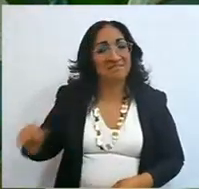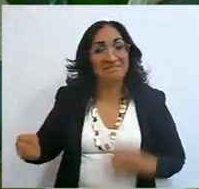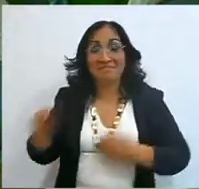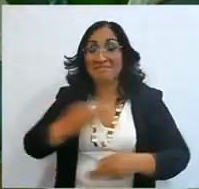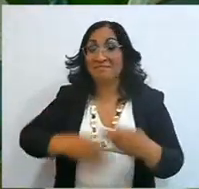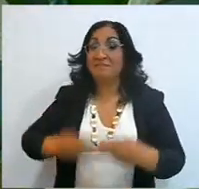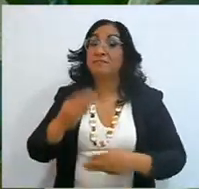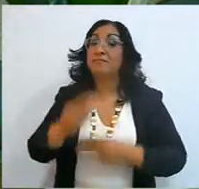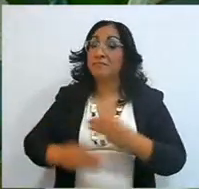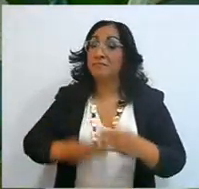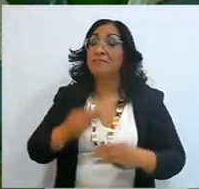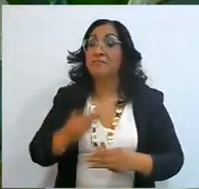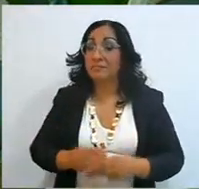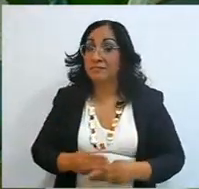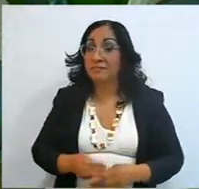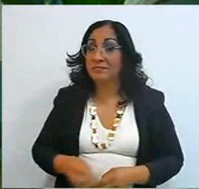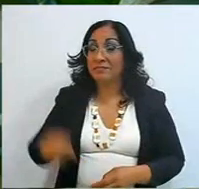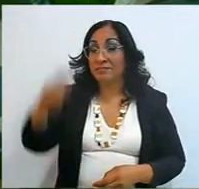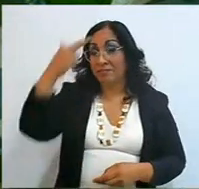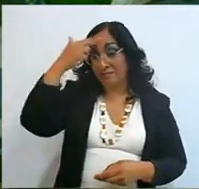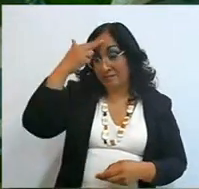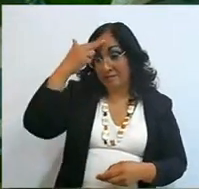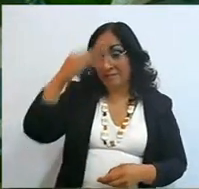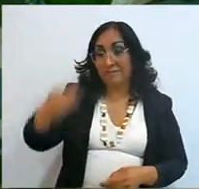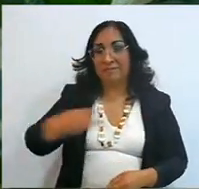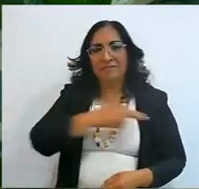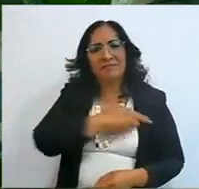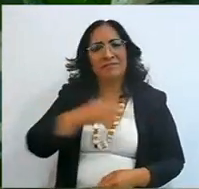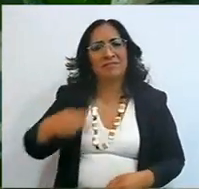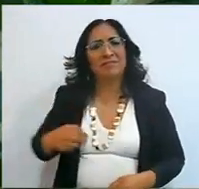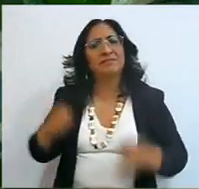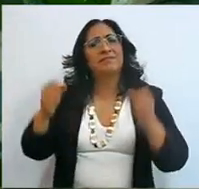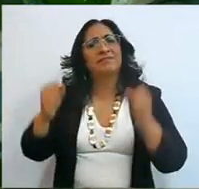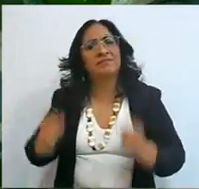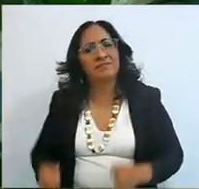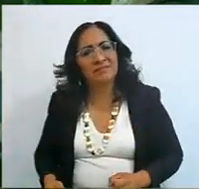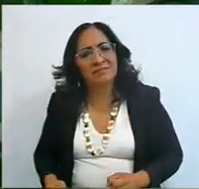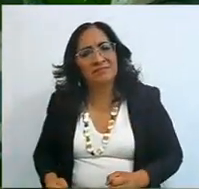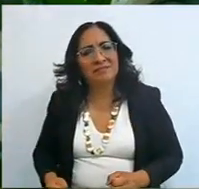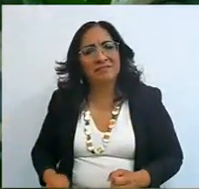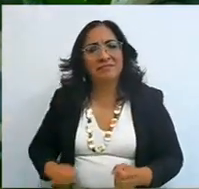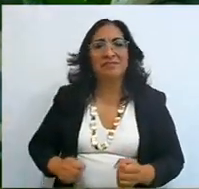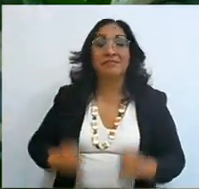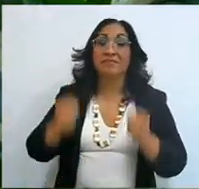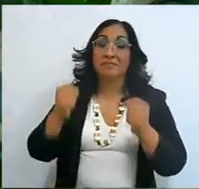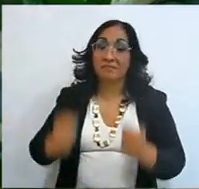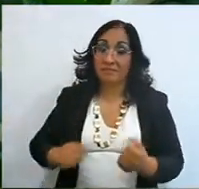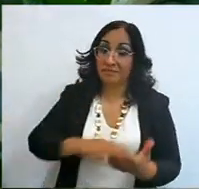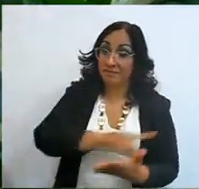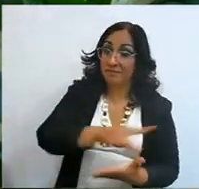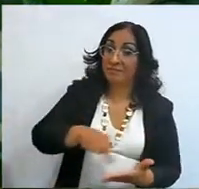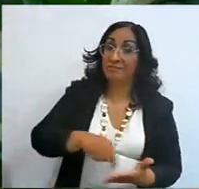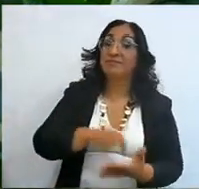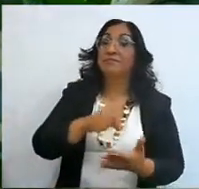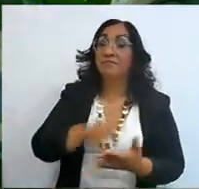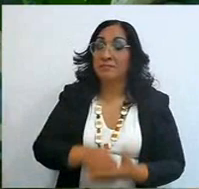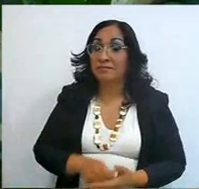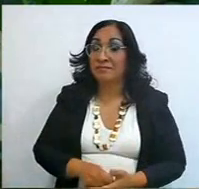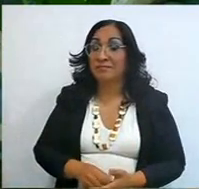remember more, that we are on firm Rock called Jesus Christ,